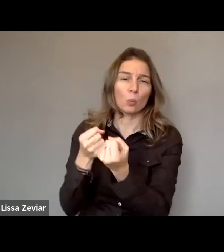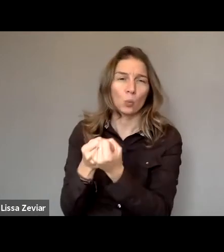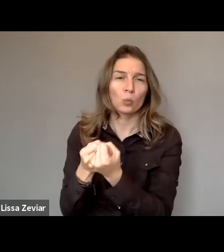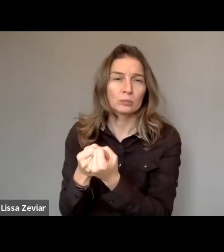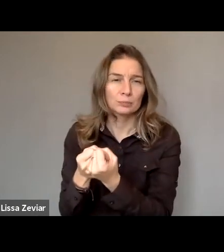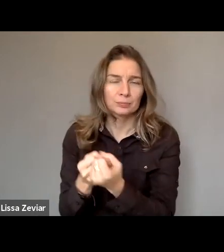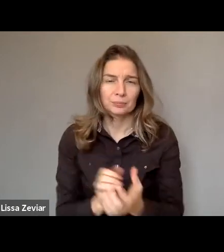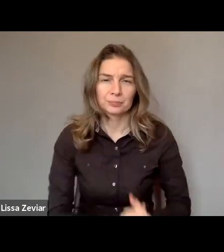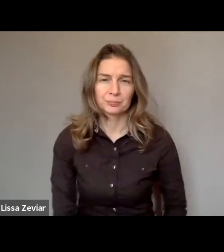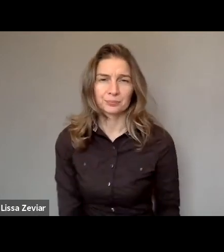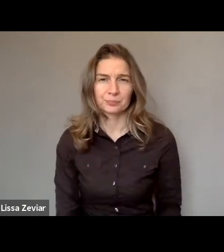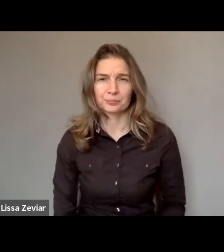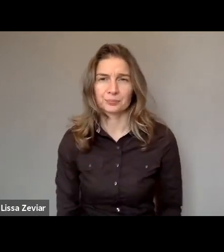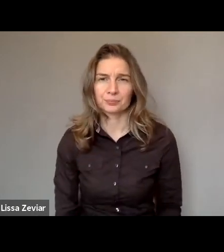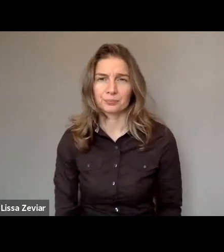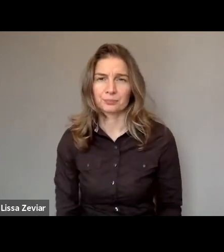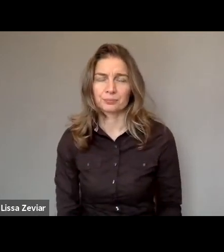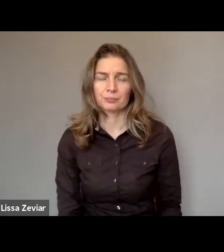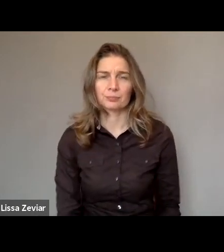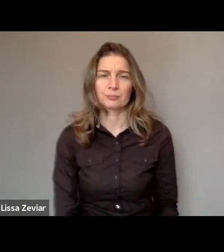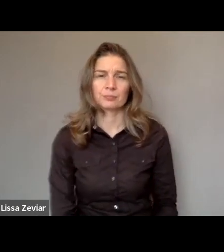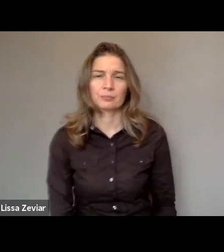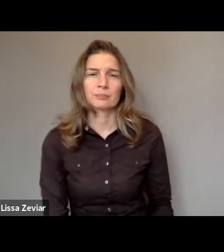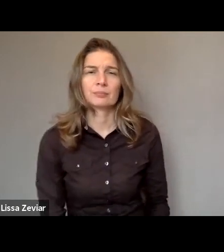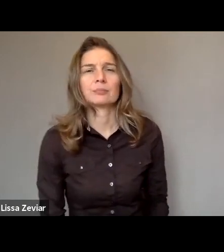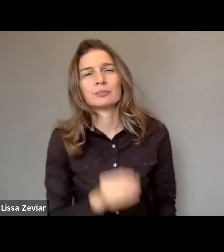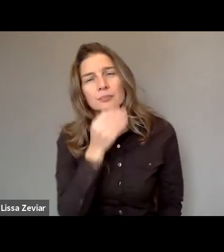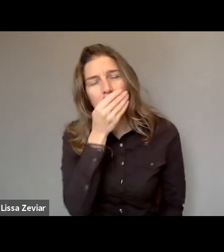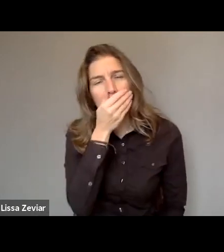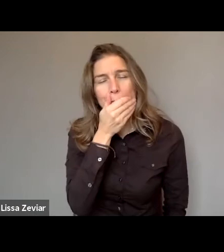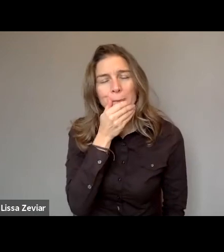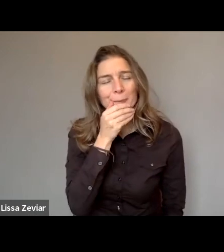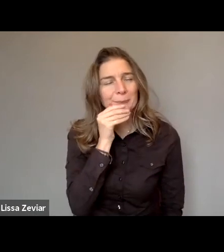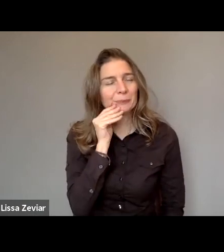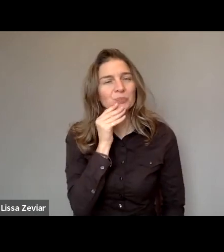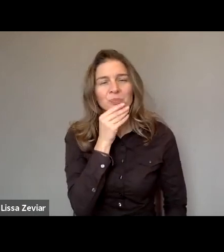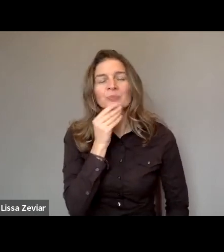Now, while most of EU Member States are supporting Istanbul Convention,